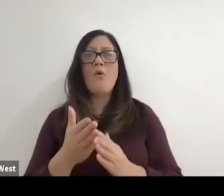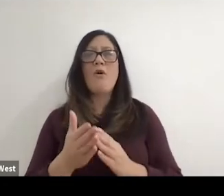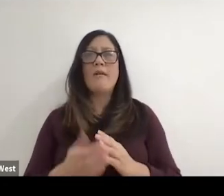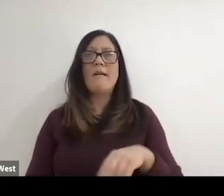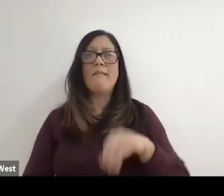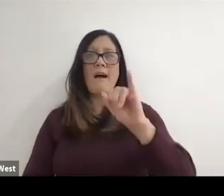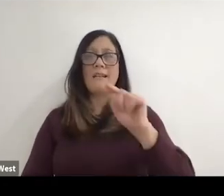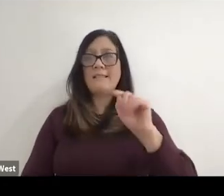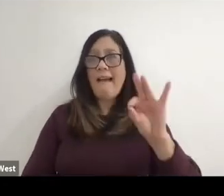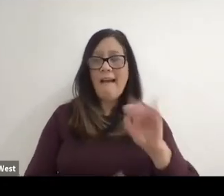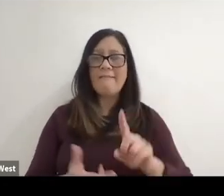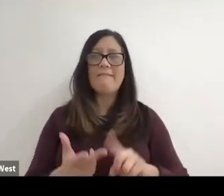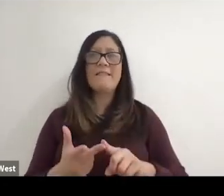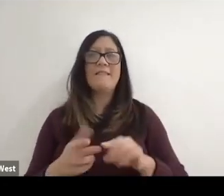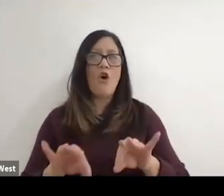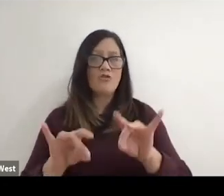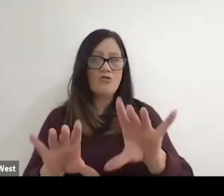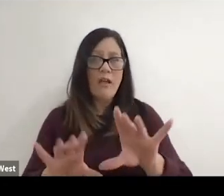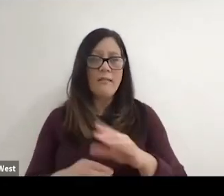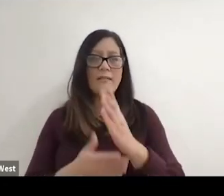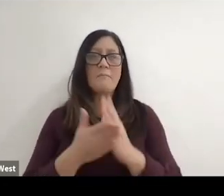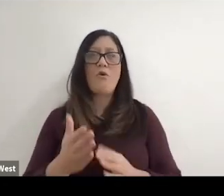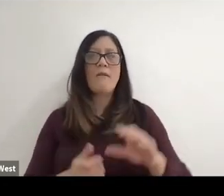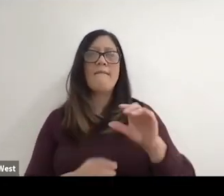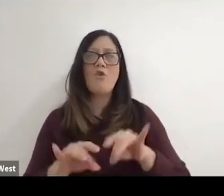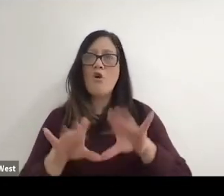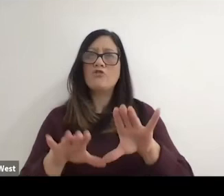Tennis Federation and in Australia we were part of the Australian.